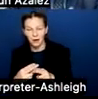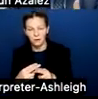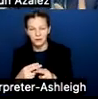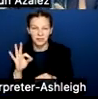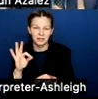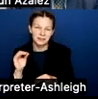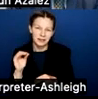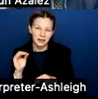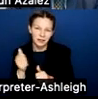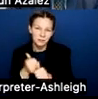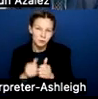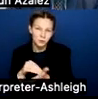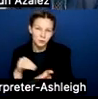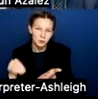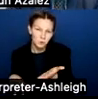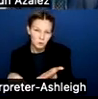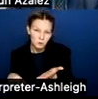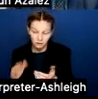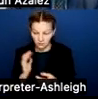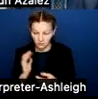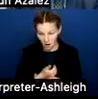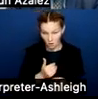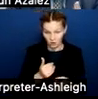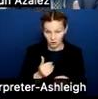which is our own Texas comptroller talked about